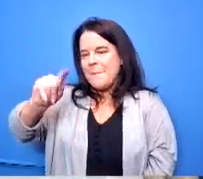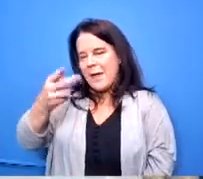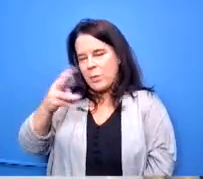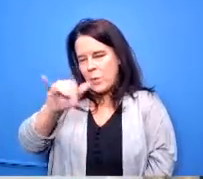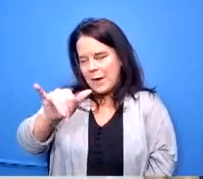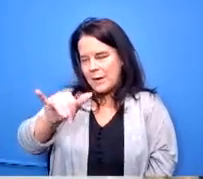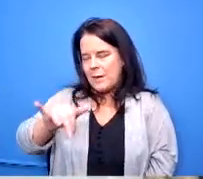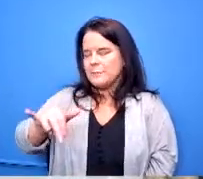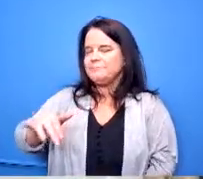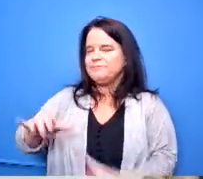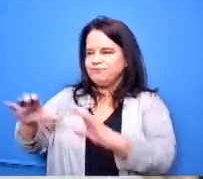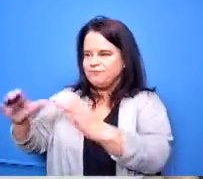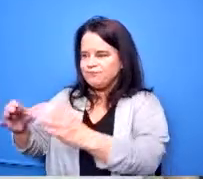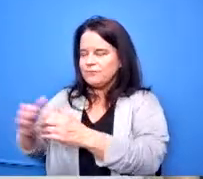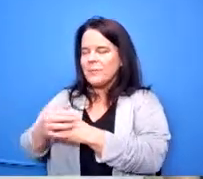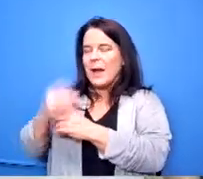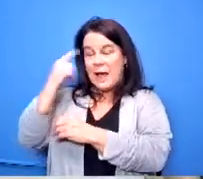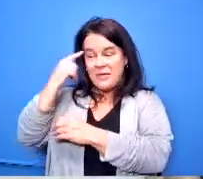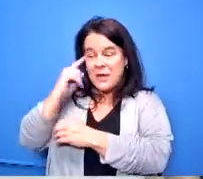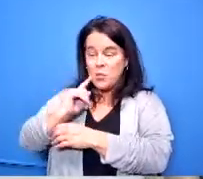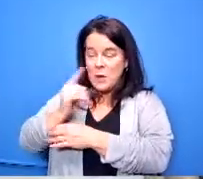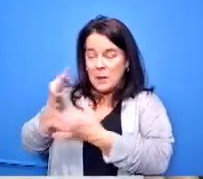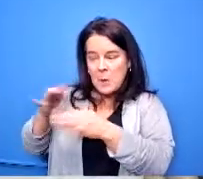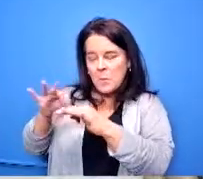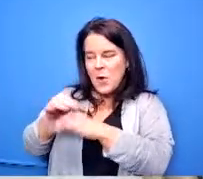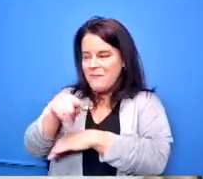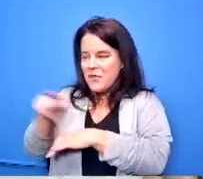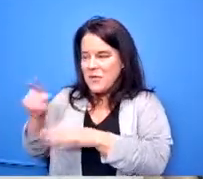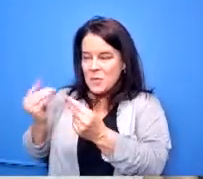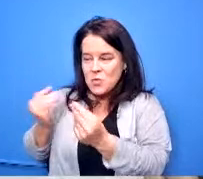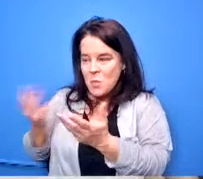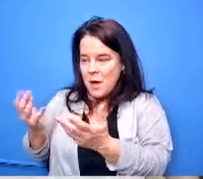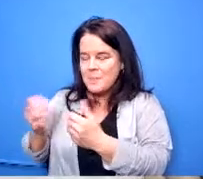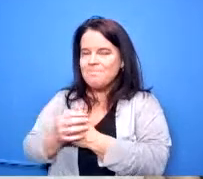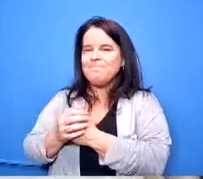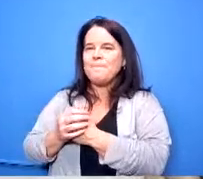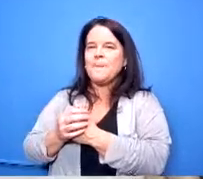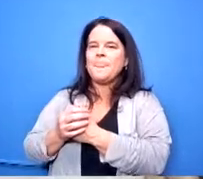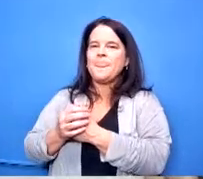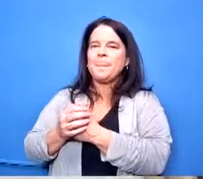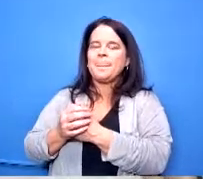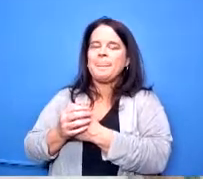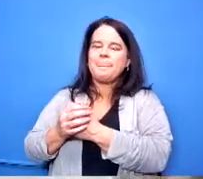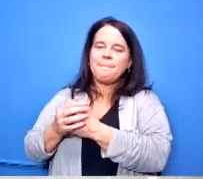group of teachers students to do some exchanges with actual students that are in the teaching